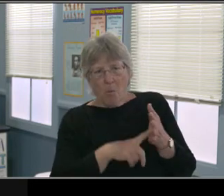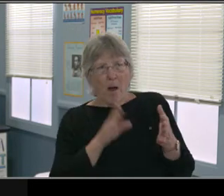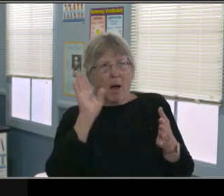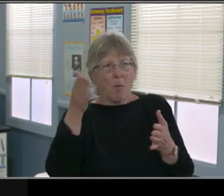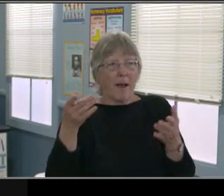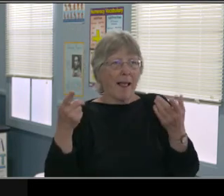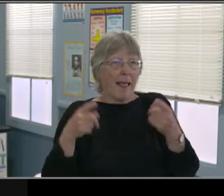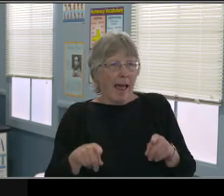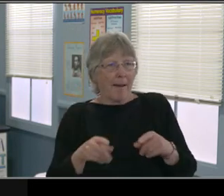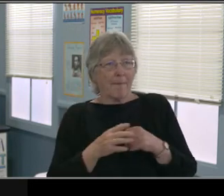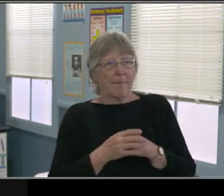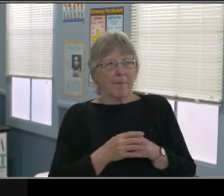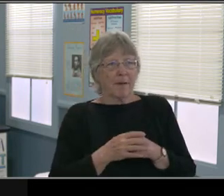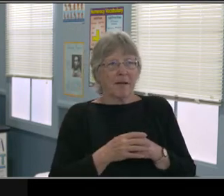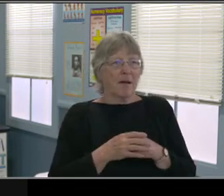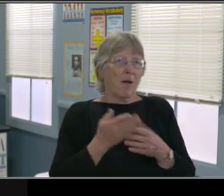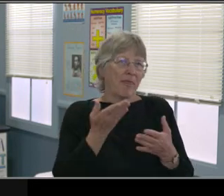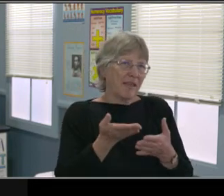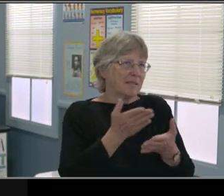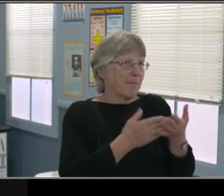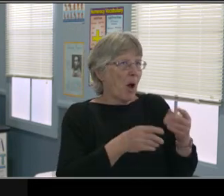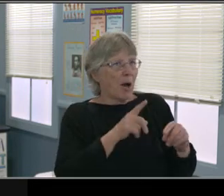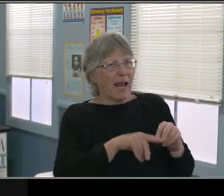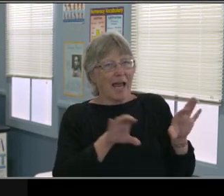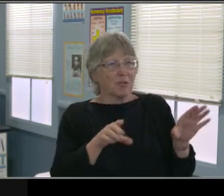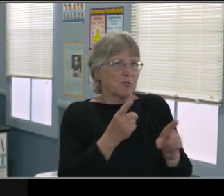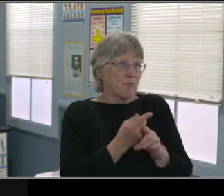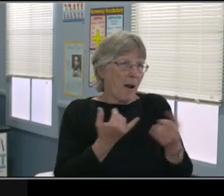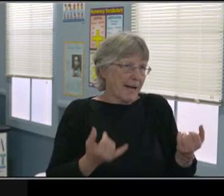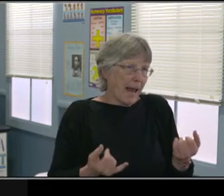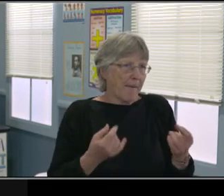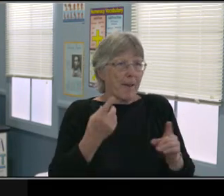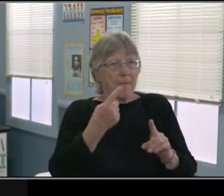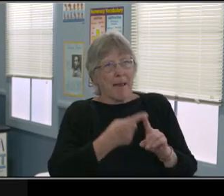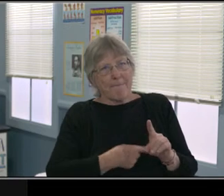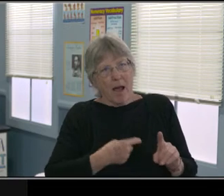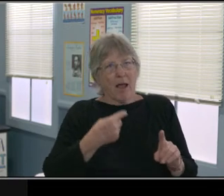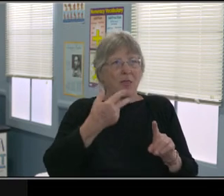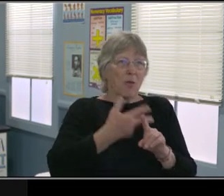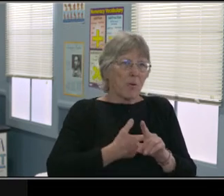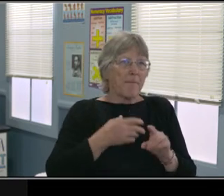who's in a younger classroom to provide not only the academic support,